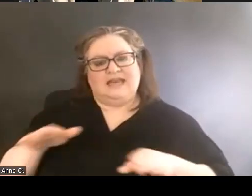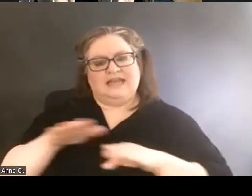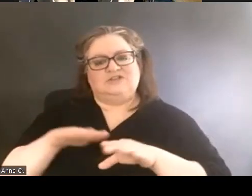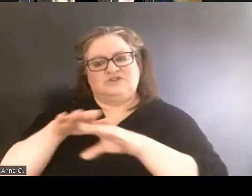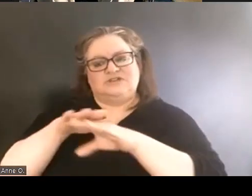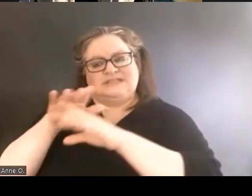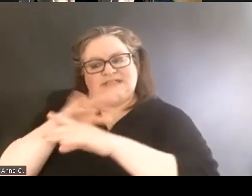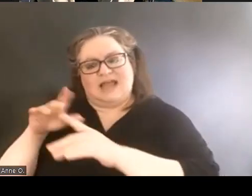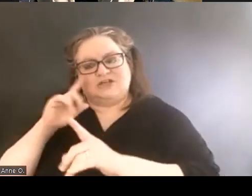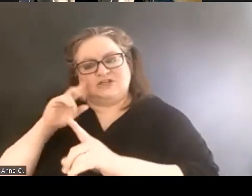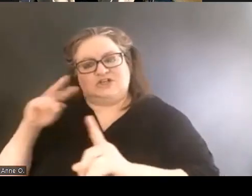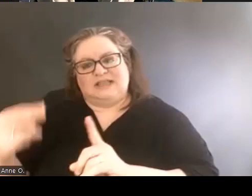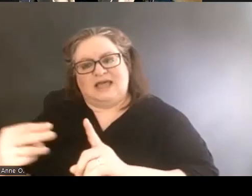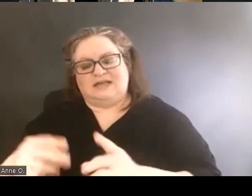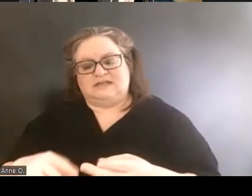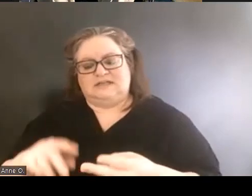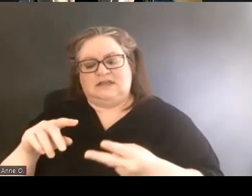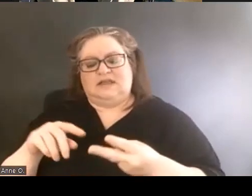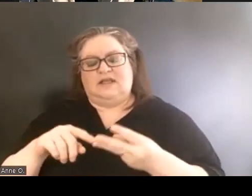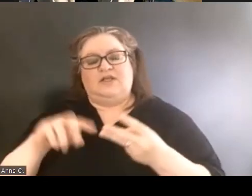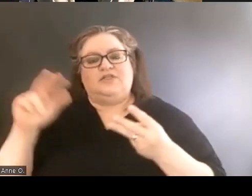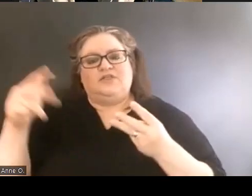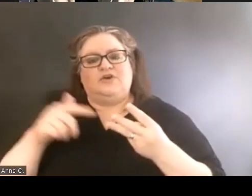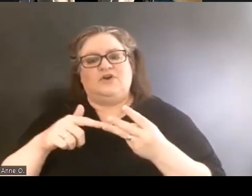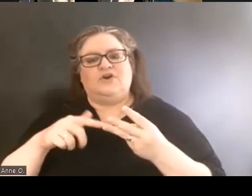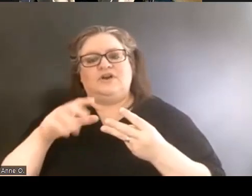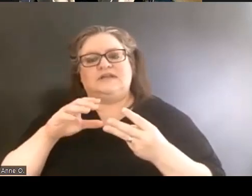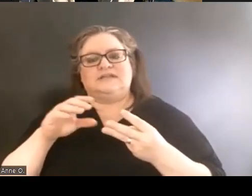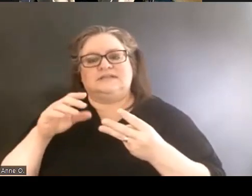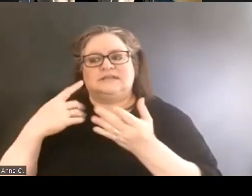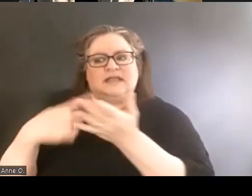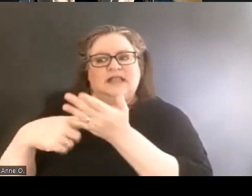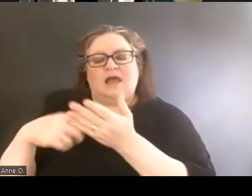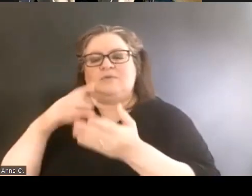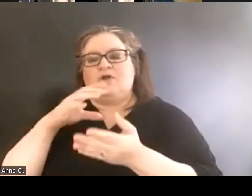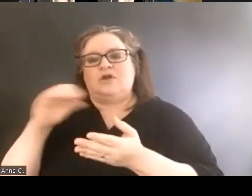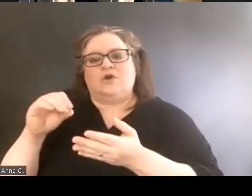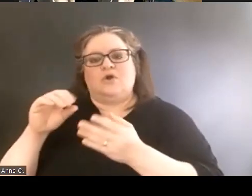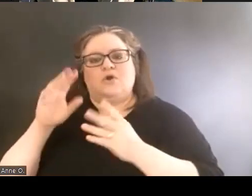And the third is collaborate and co-create with other cultural centers,